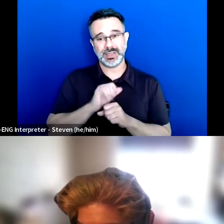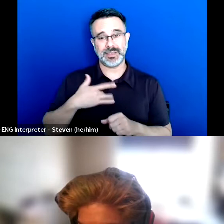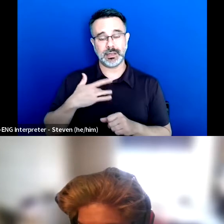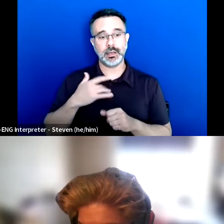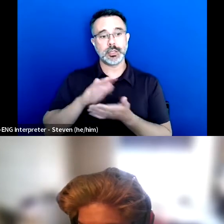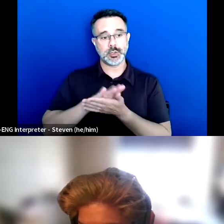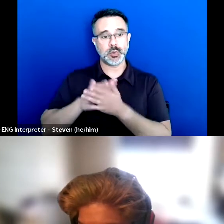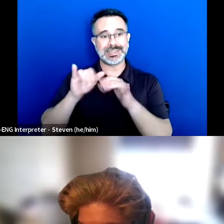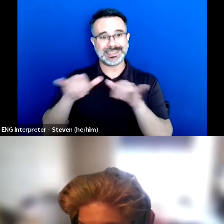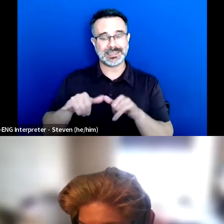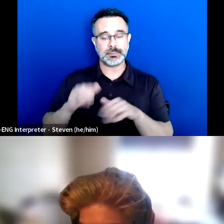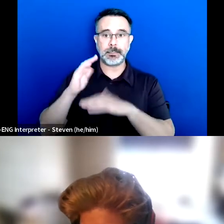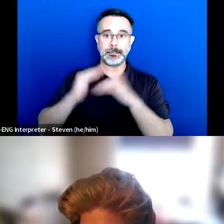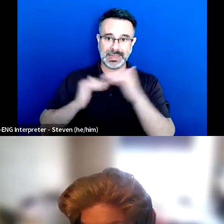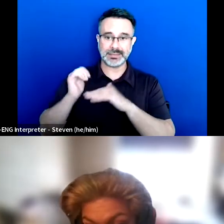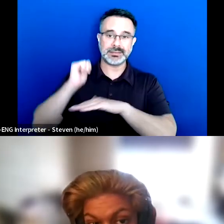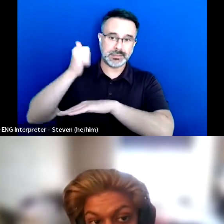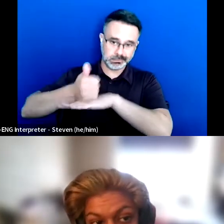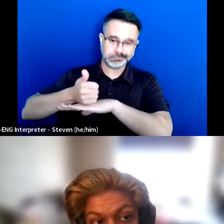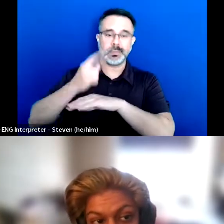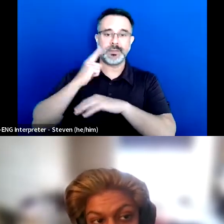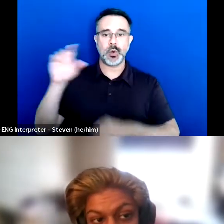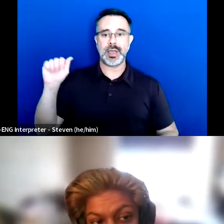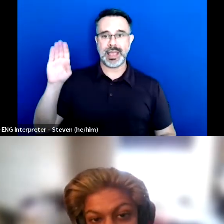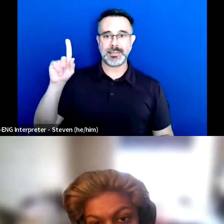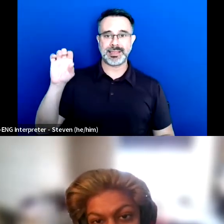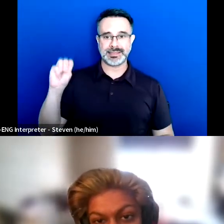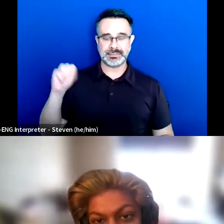of ableism [chuckle] as it stands at the moment.